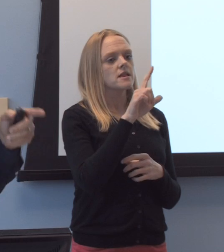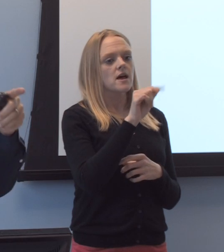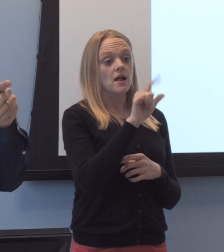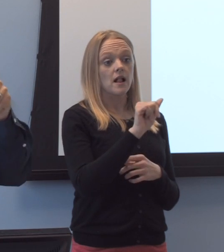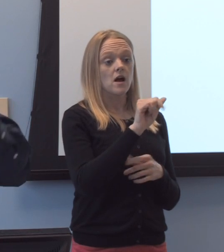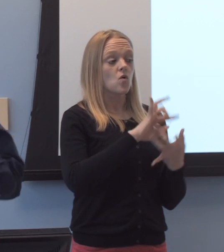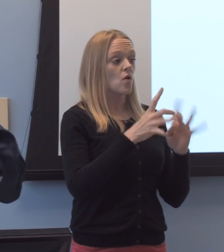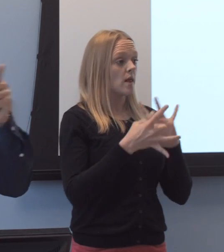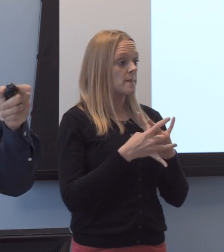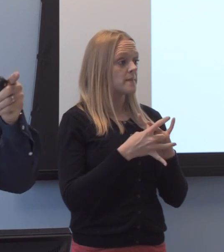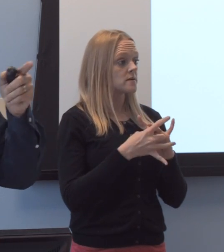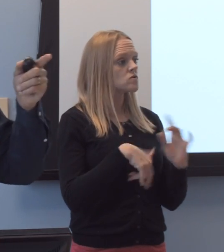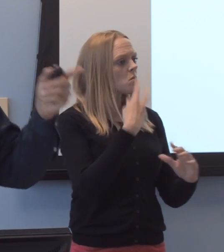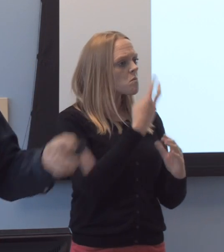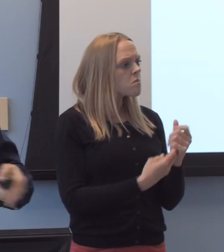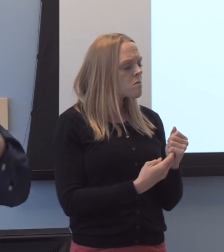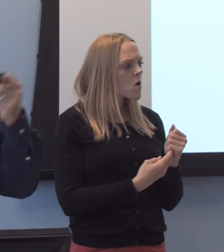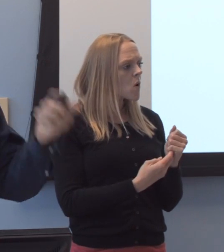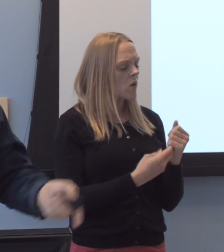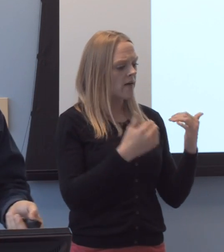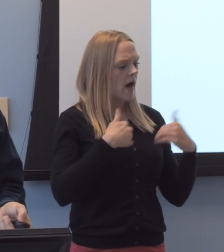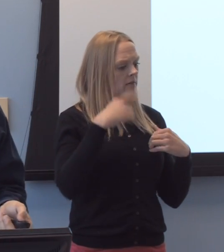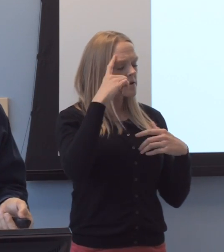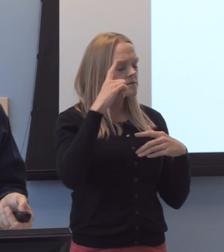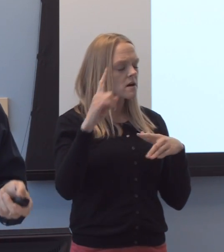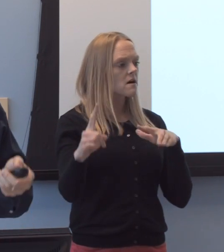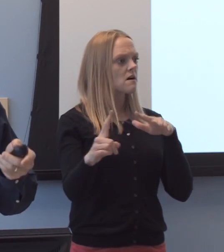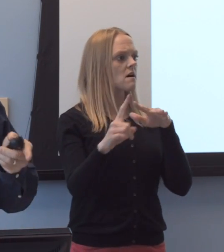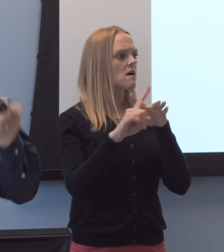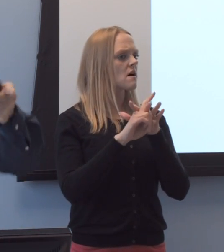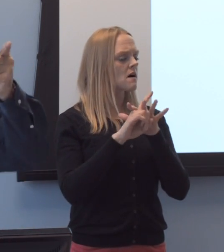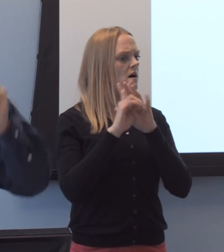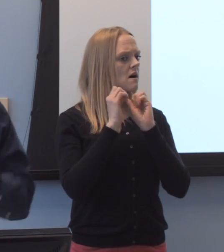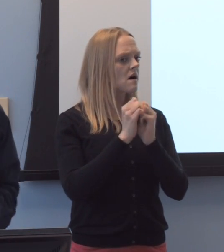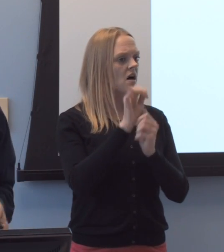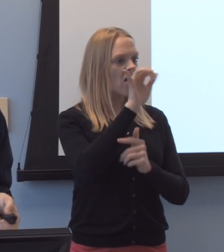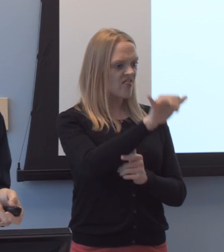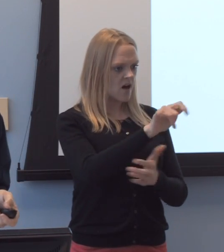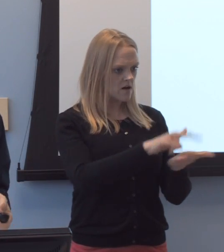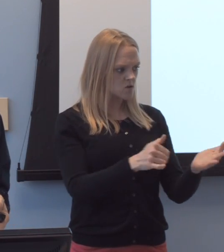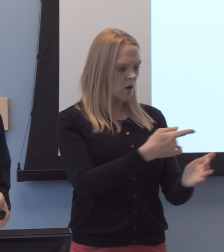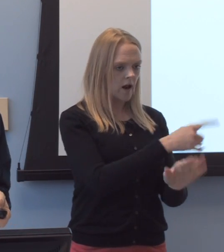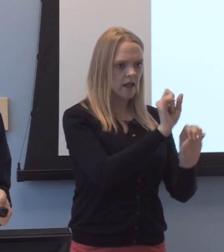And so they both-they have this epiphany together of, "That's what I can do."